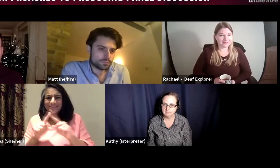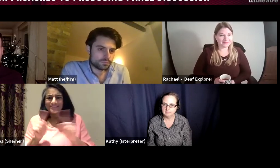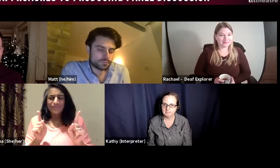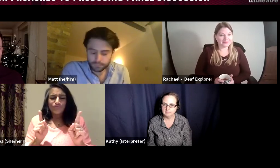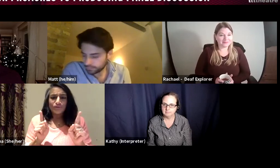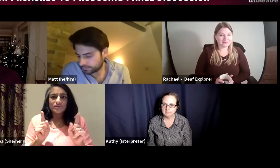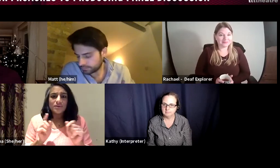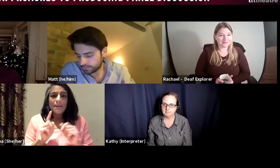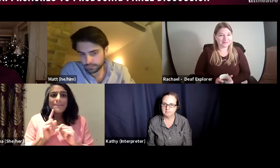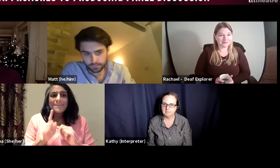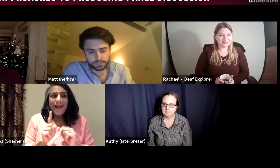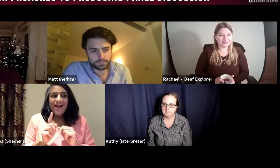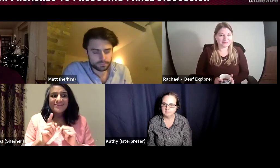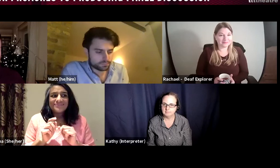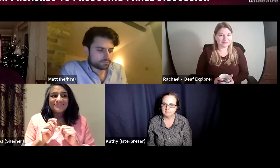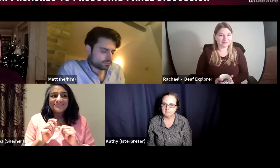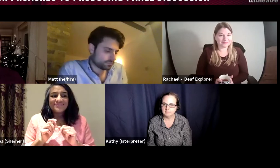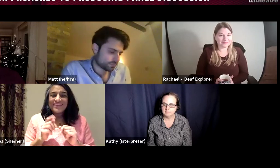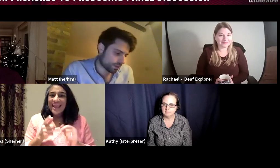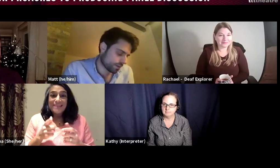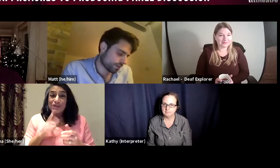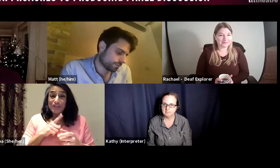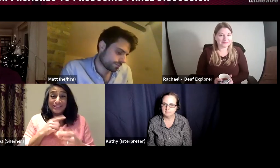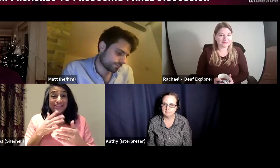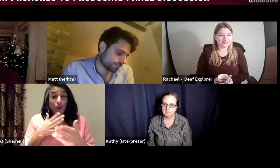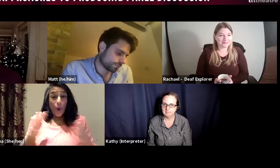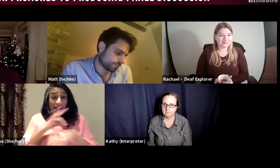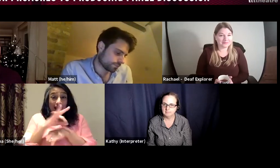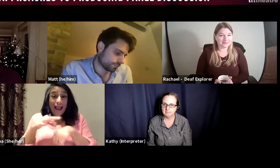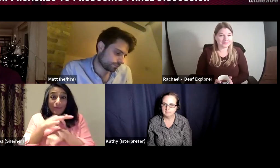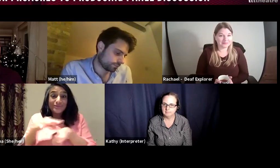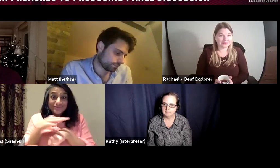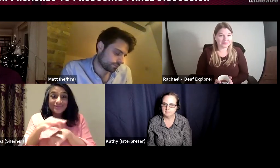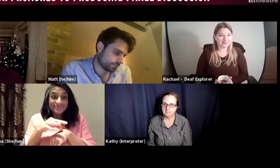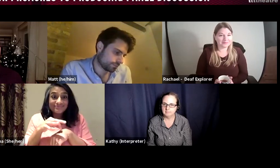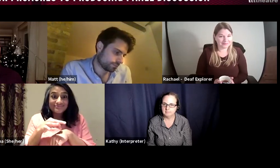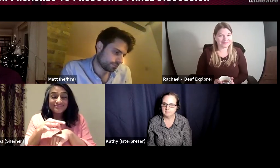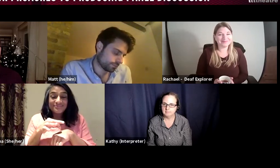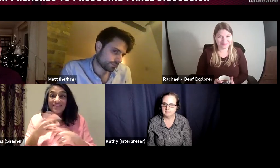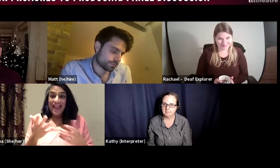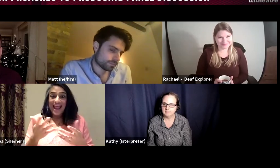whether you are freelance or under a company, which is a different role and it's a lot of hours.